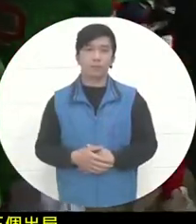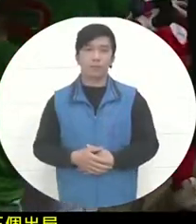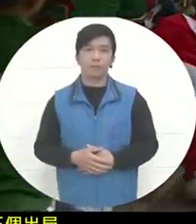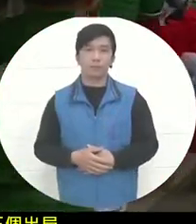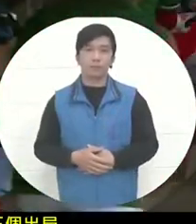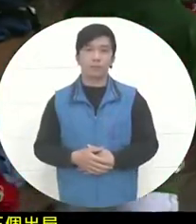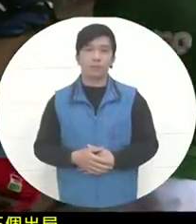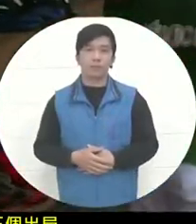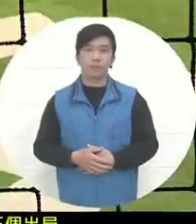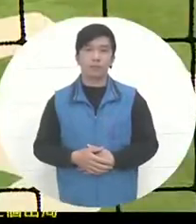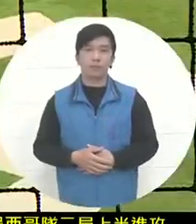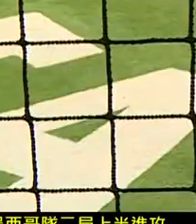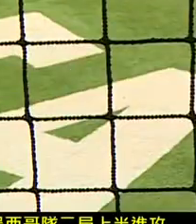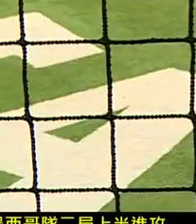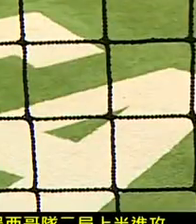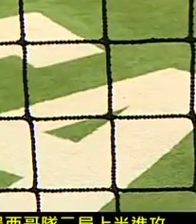Take me, take